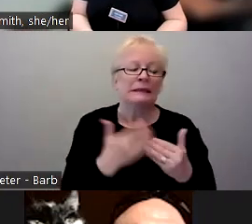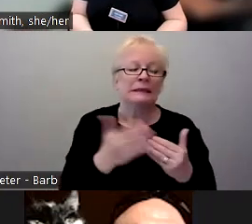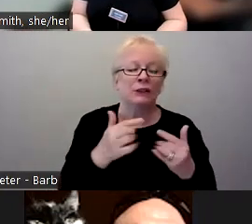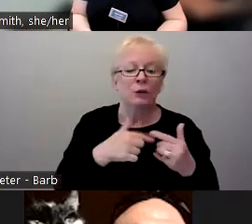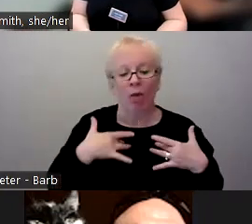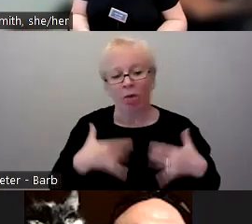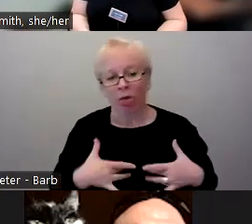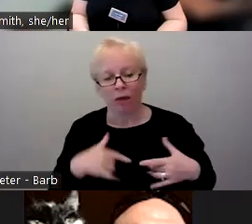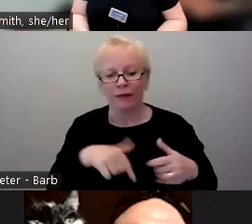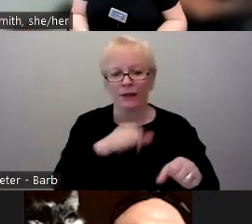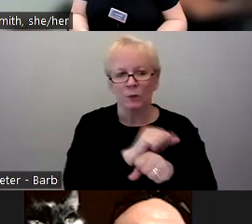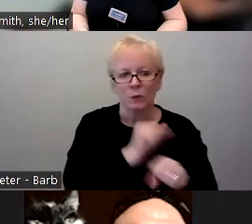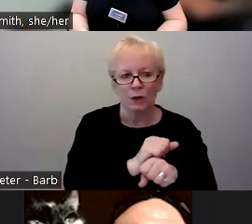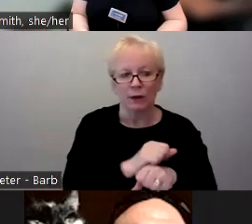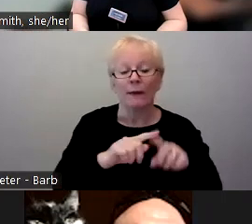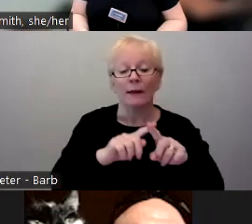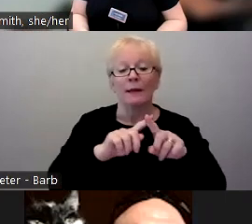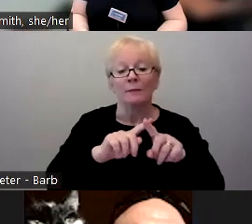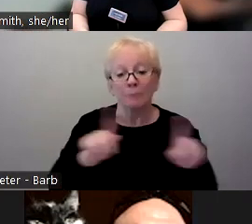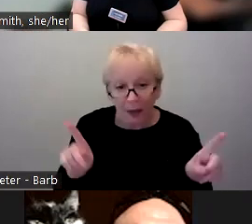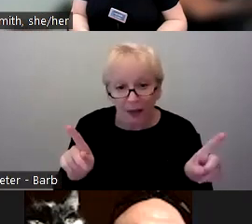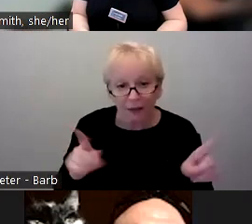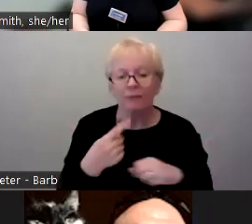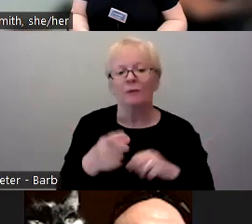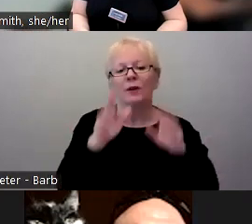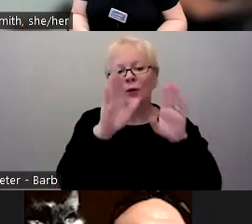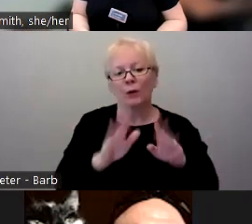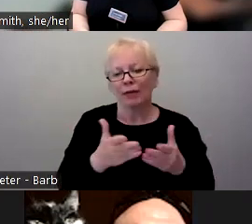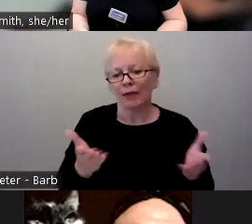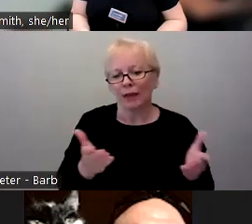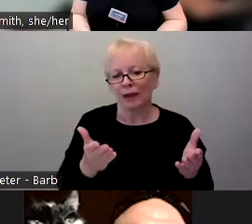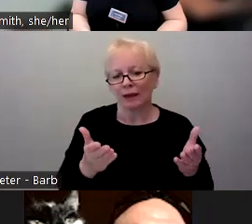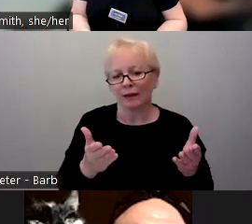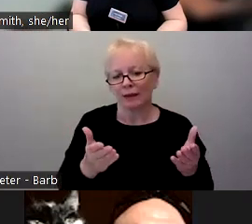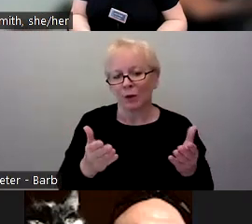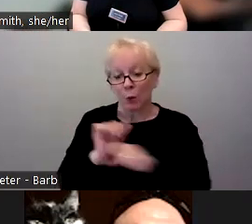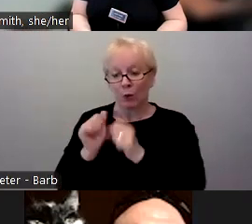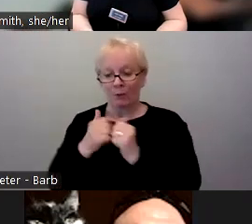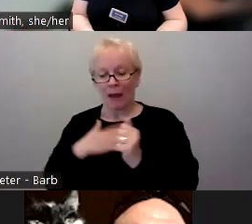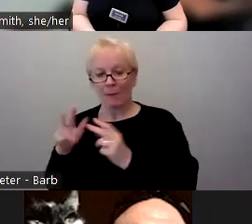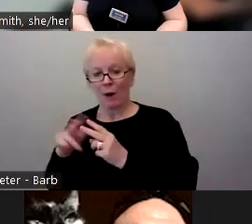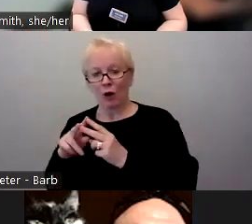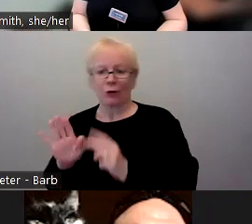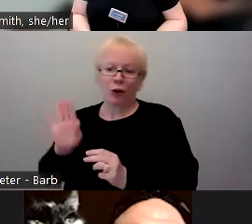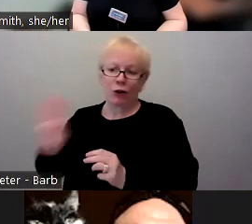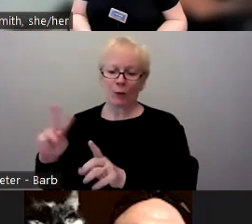But I think that one of the great things I really enjoyed about working with my partner is she had such a different perspective on things.